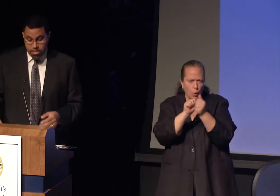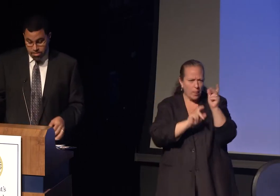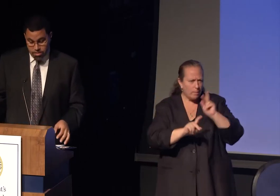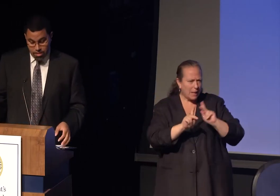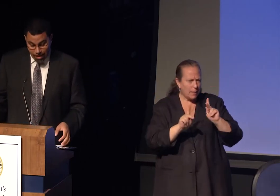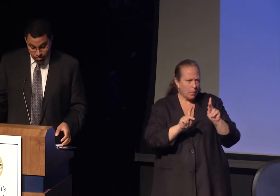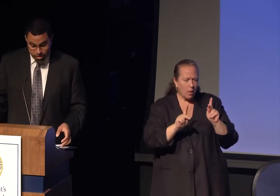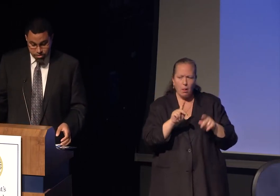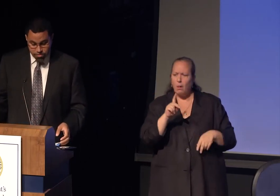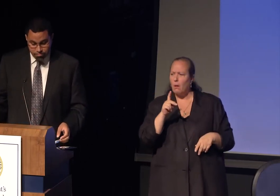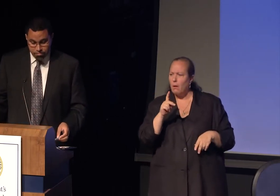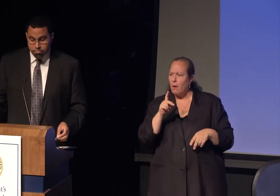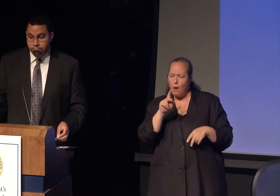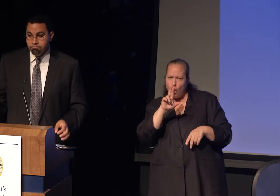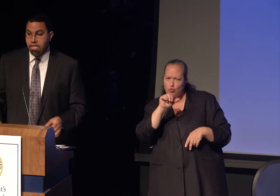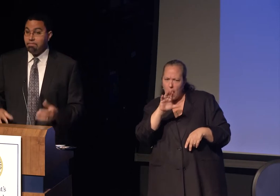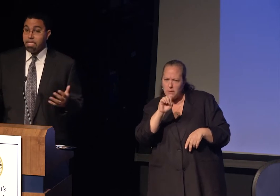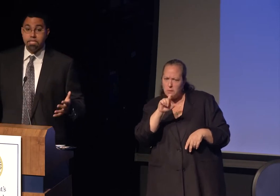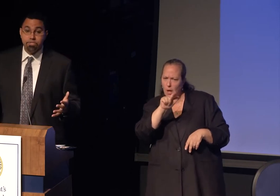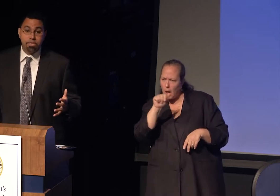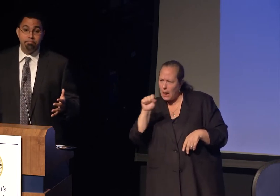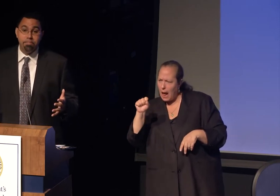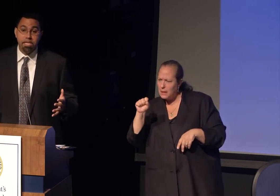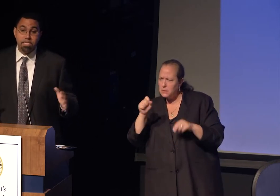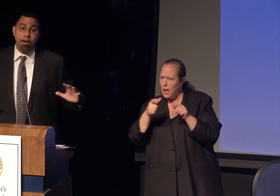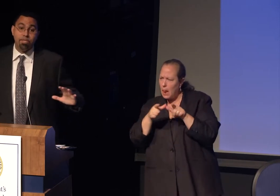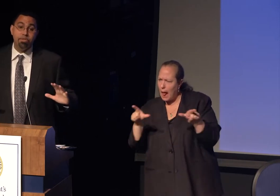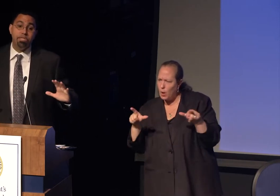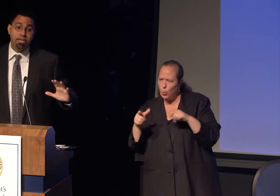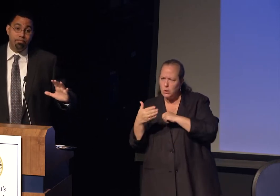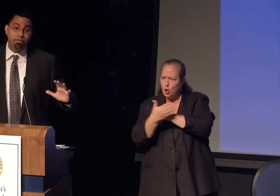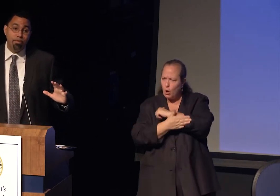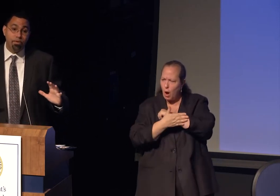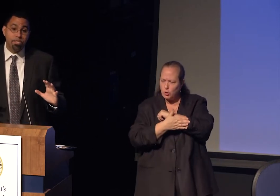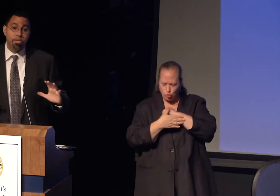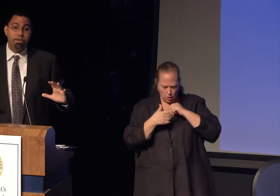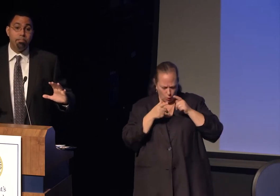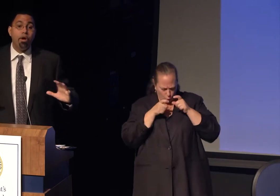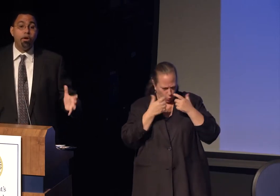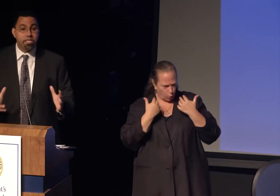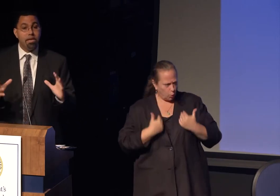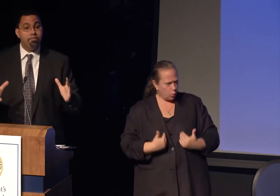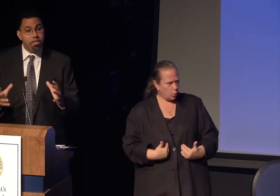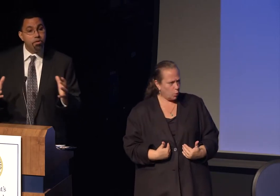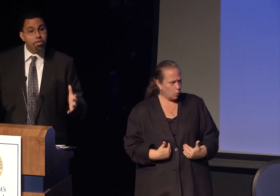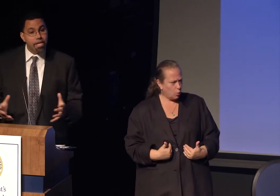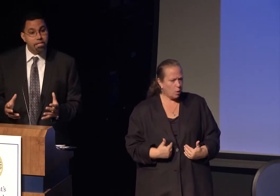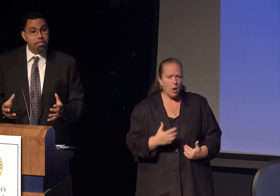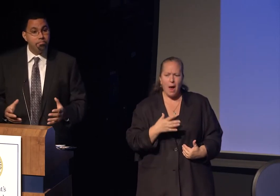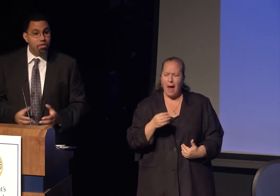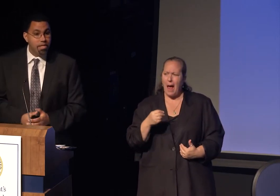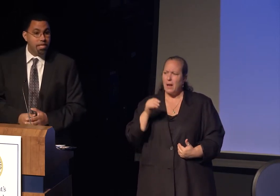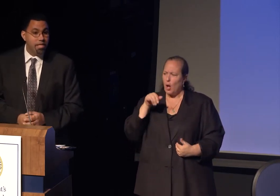language, even country. An opportunity for folks to be part of a learning community